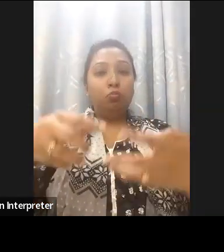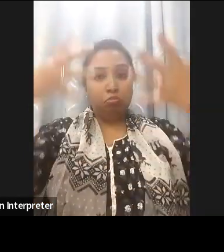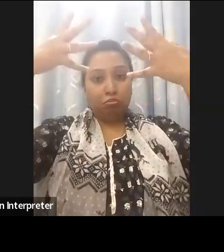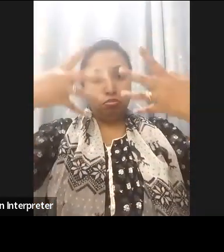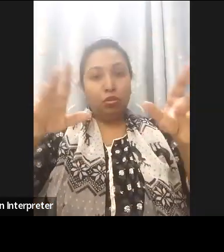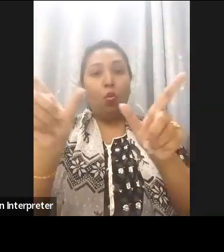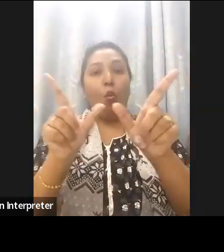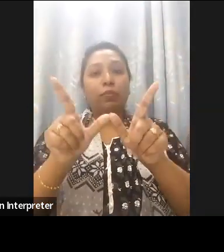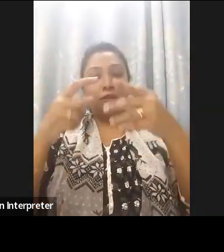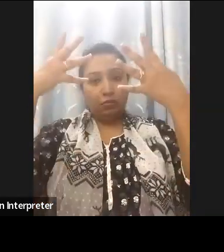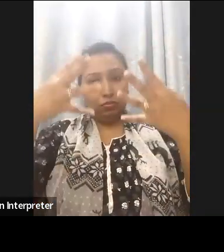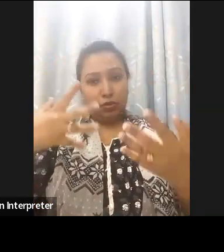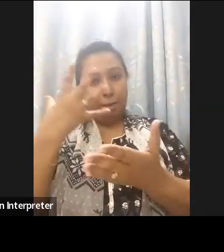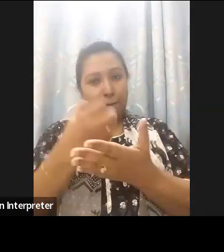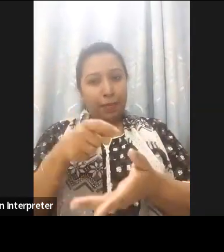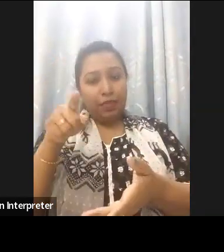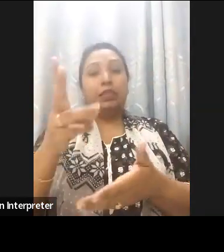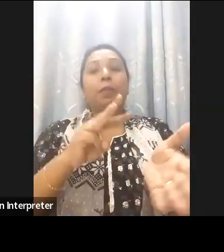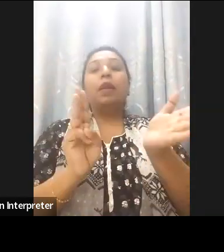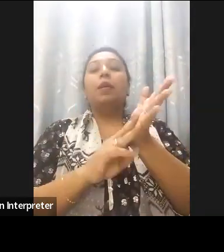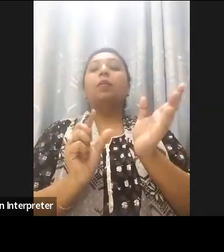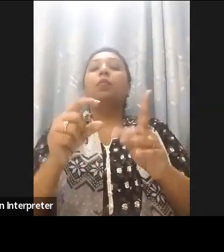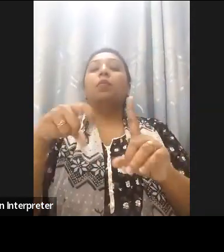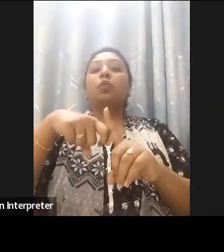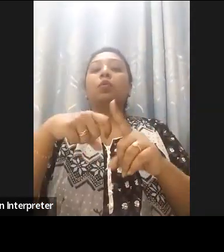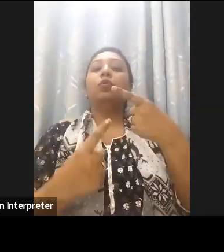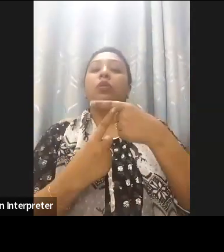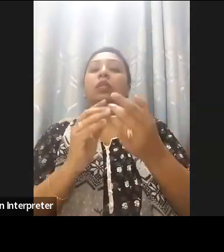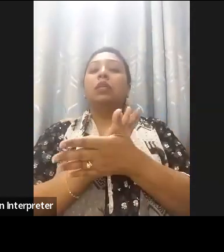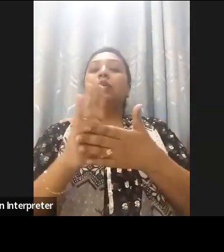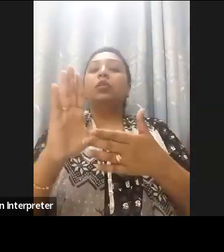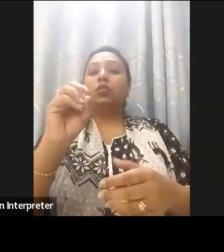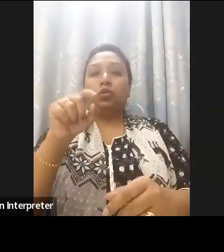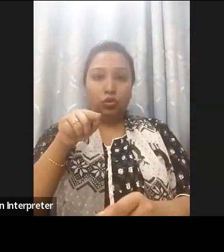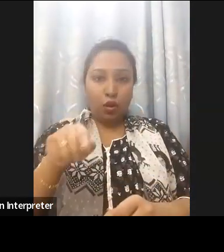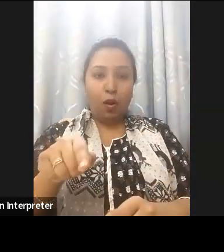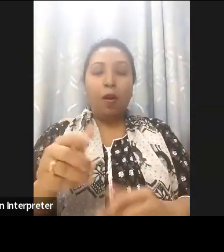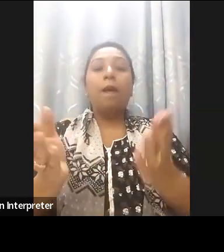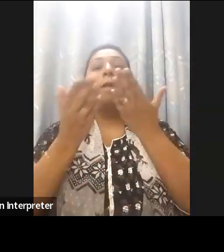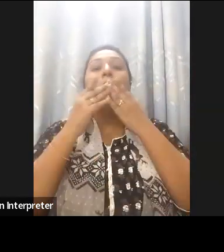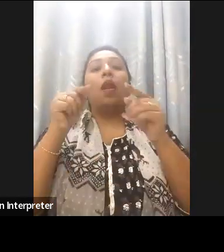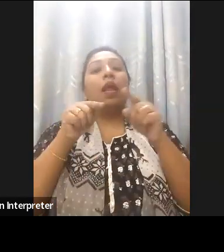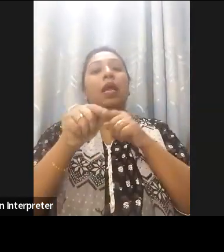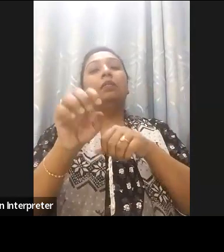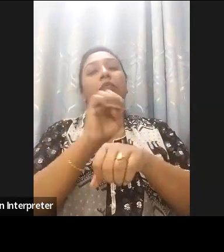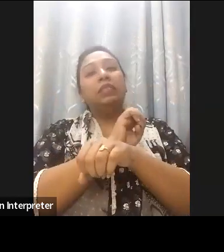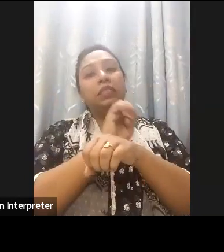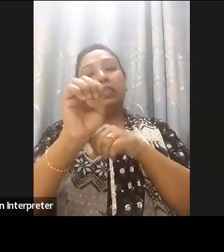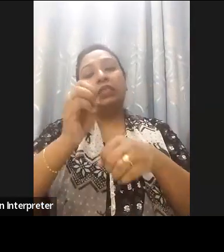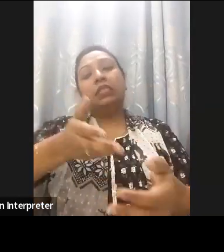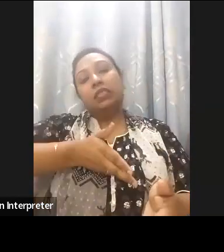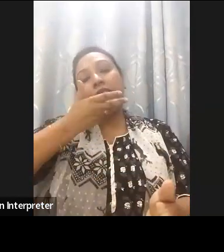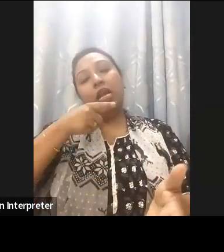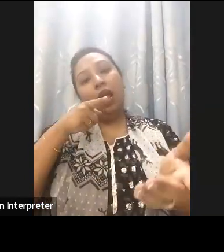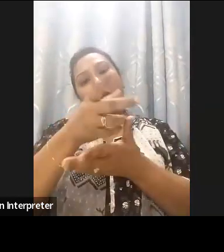e-learning platform almost 300 plus e-learning courses are there and also National Helpline 333